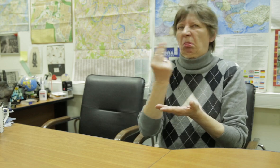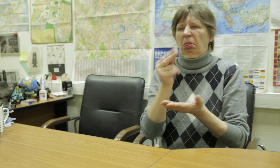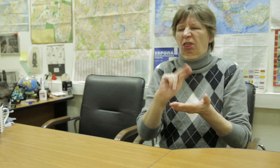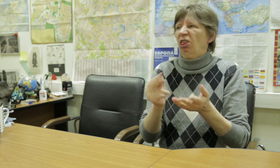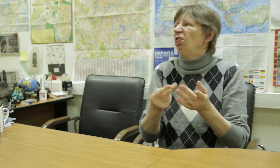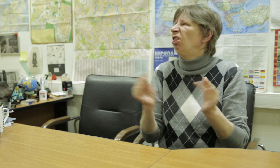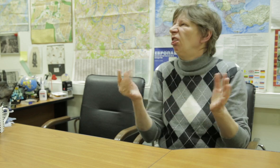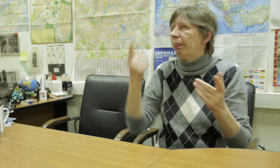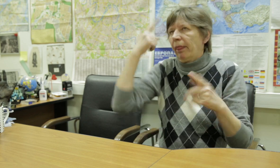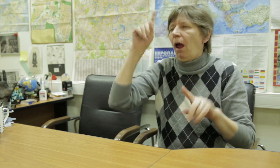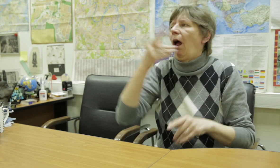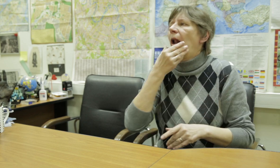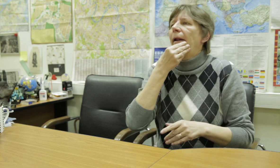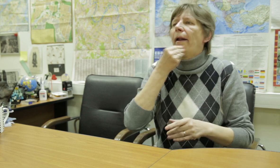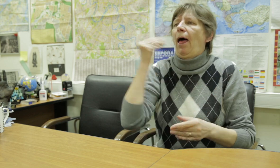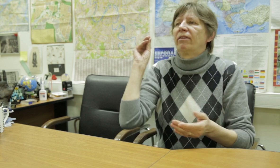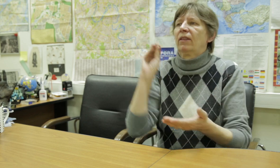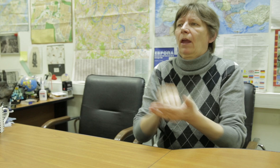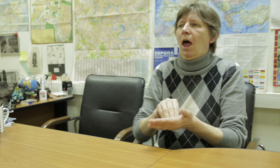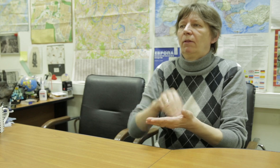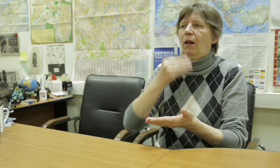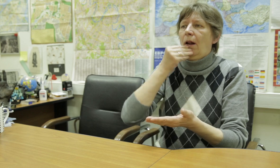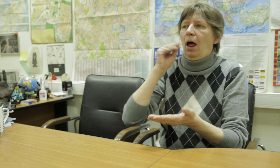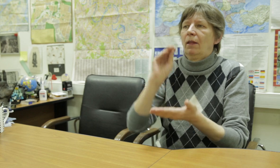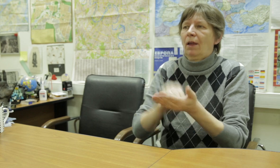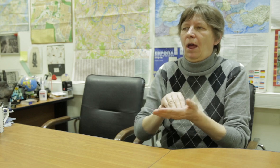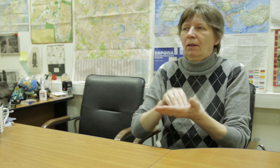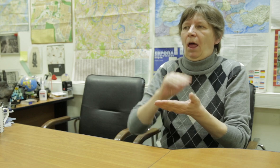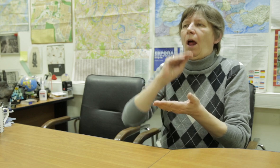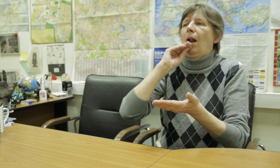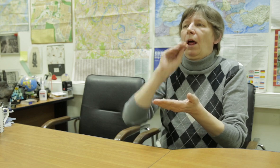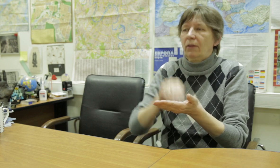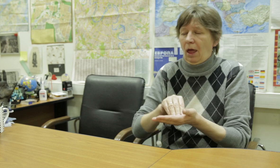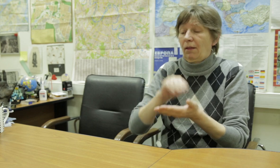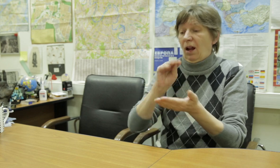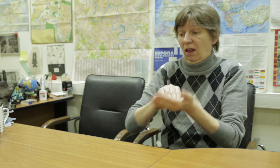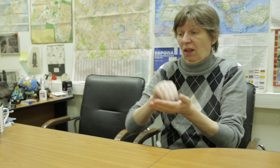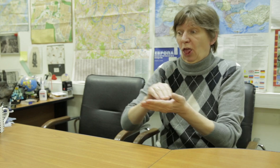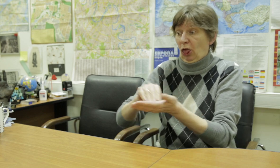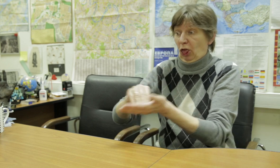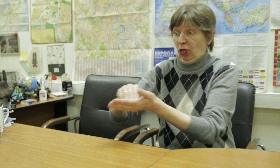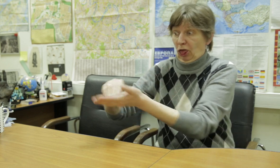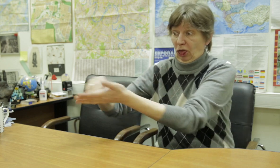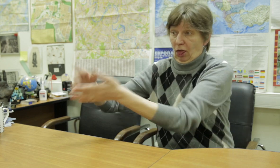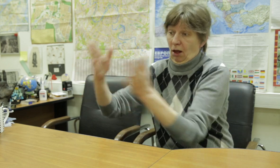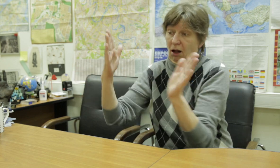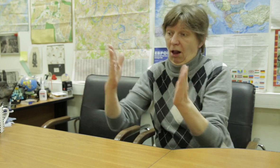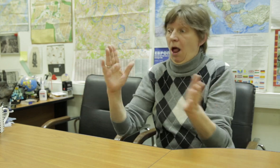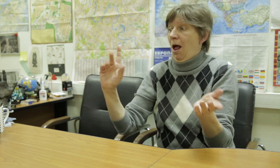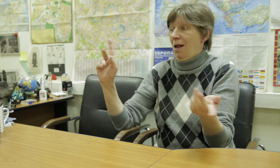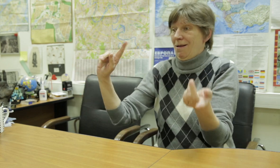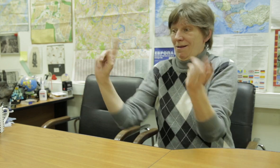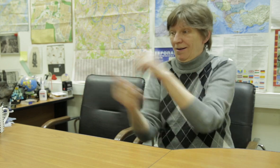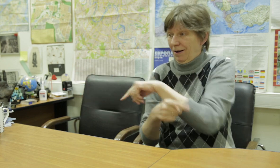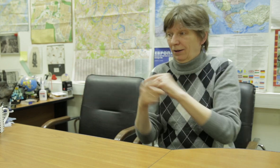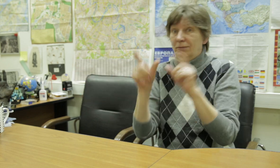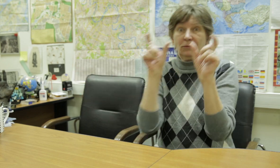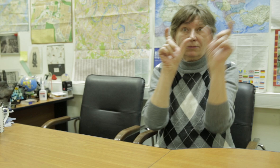to sports, industry, arts, theater, community artists, dancers and so on. (Question: According to “History of VOG,” there was